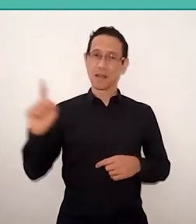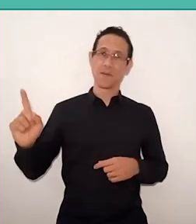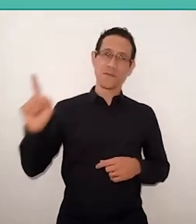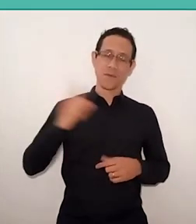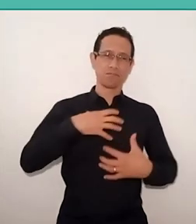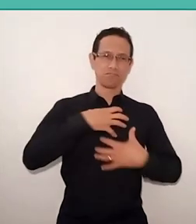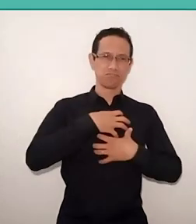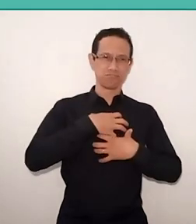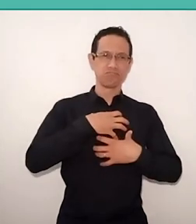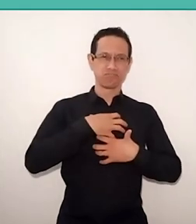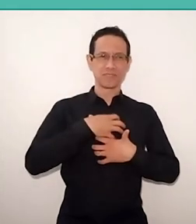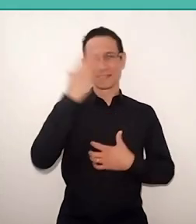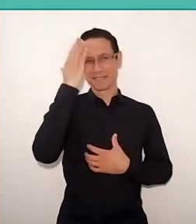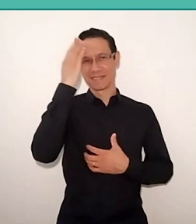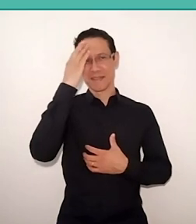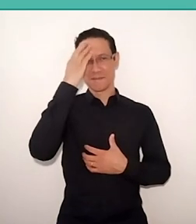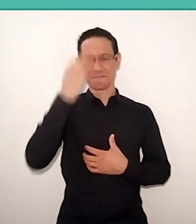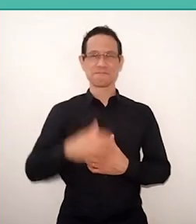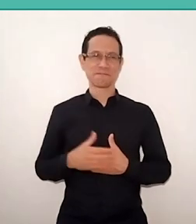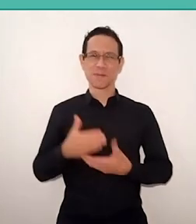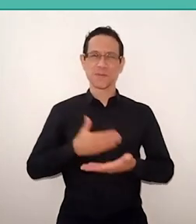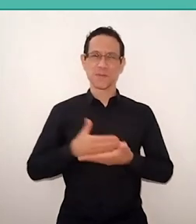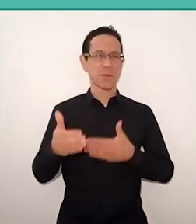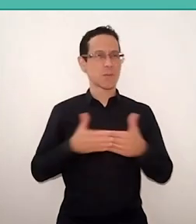and that was the way to start over anywhere in the world.